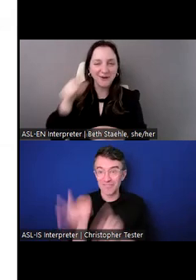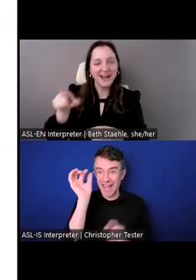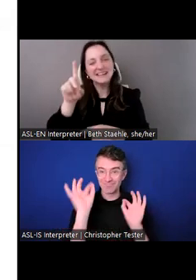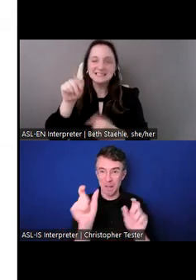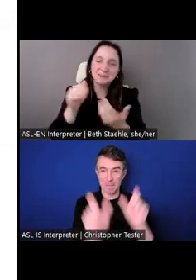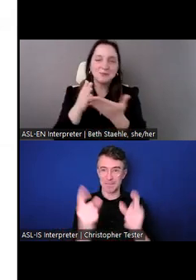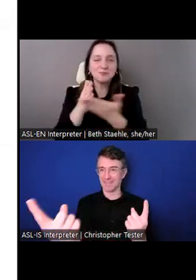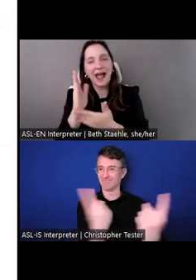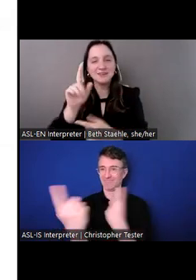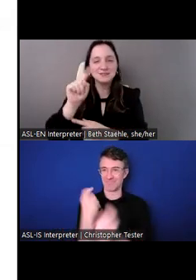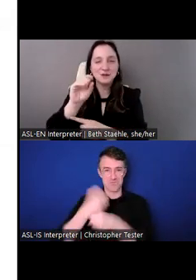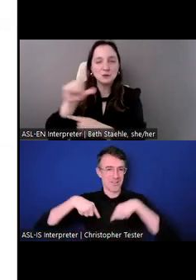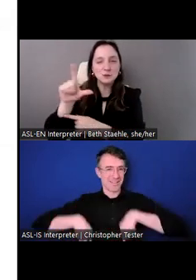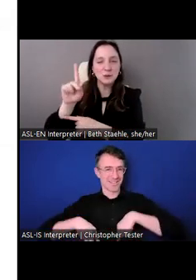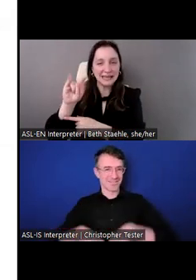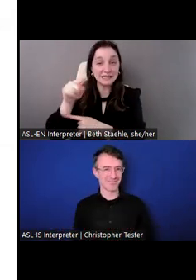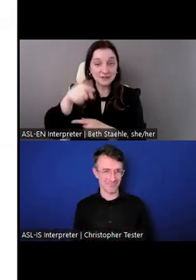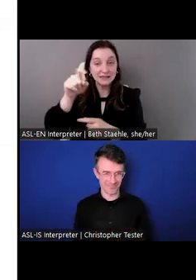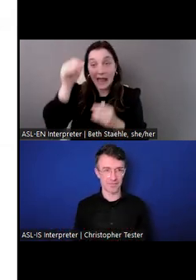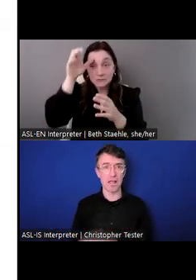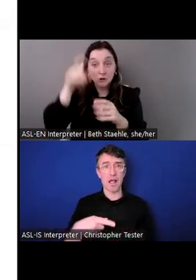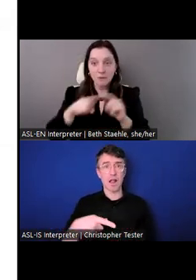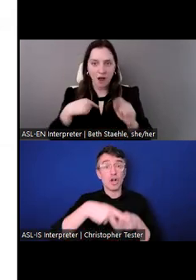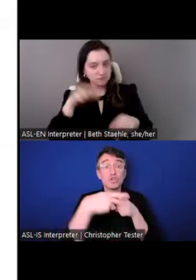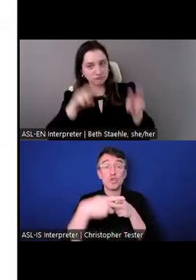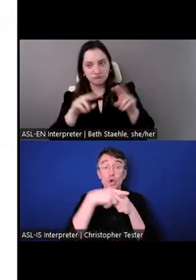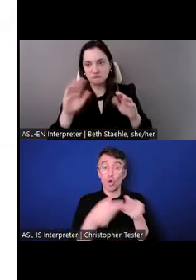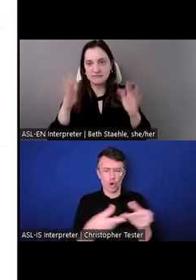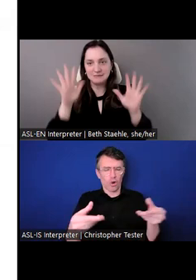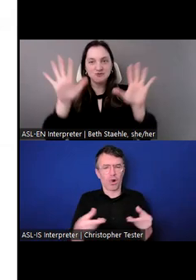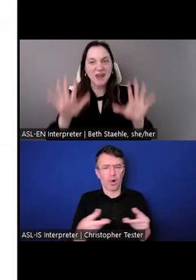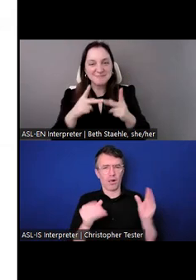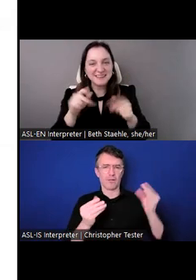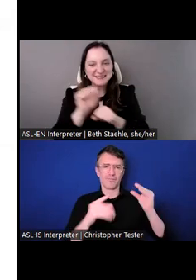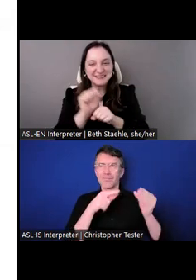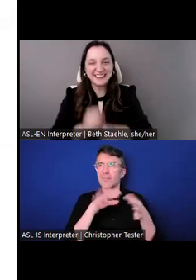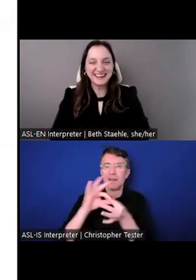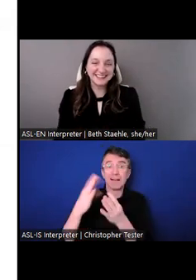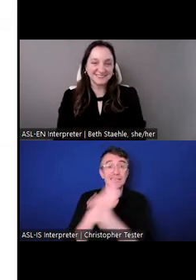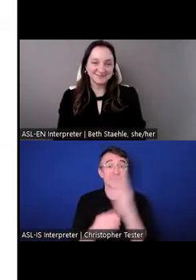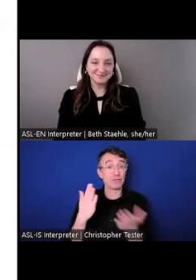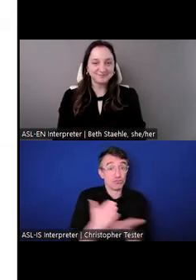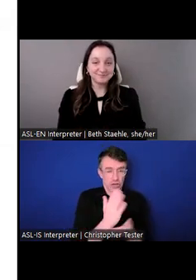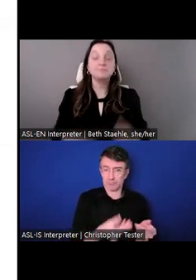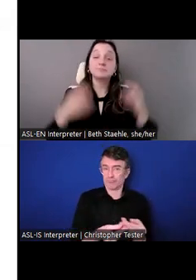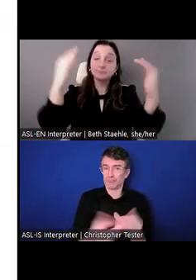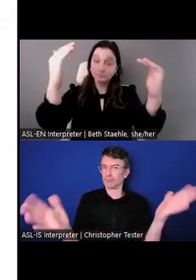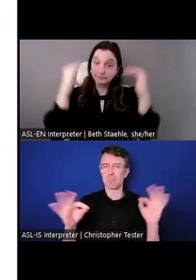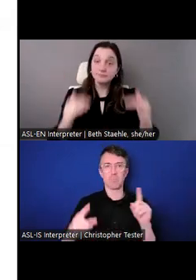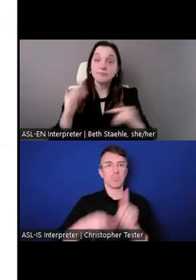as well as others. It sounds like a fabulous place to work! Thanks, again. Next, I'd like to welcome Stacy to join us.